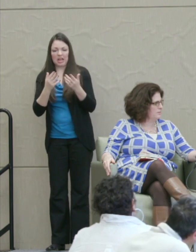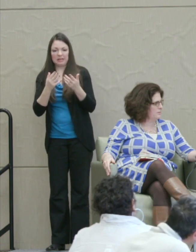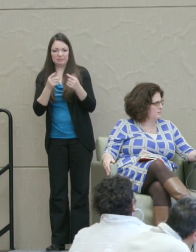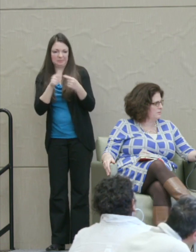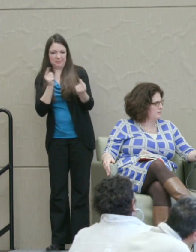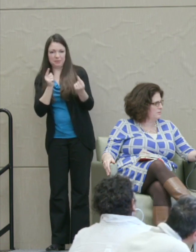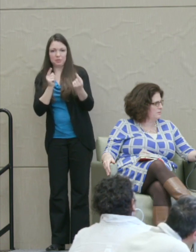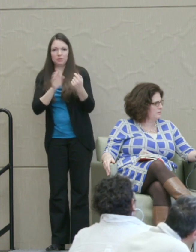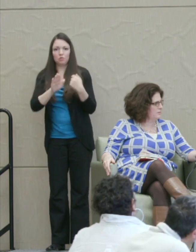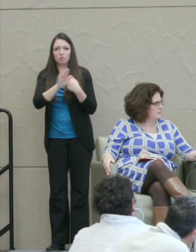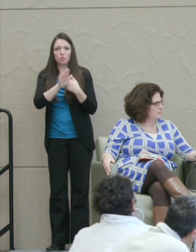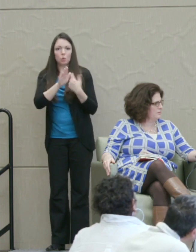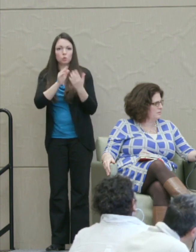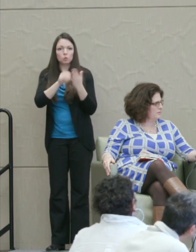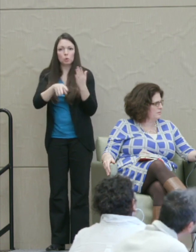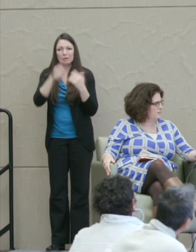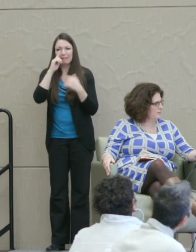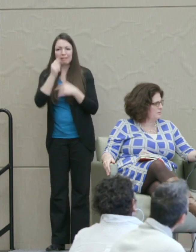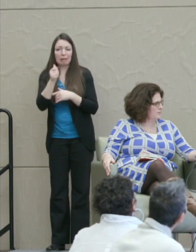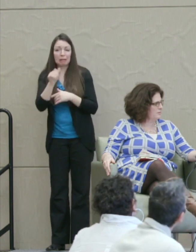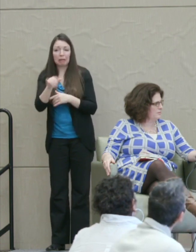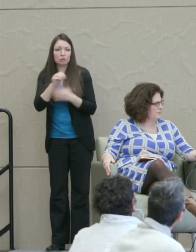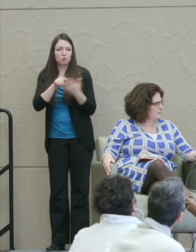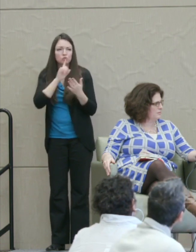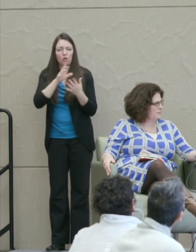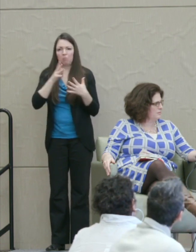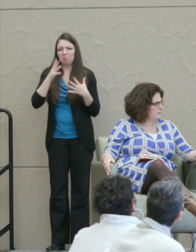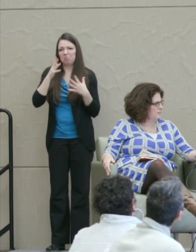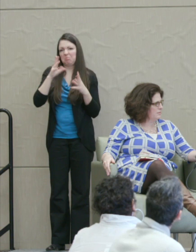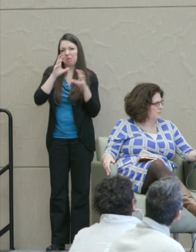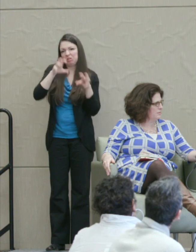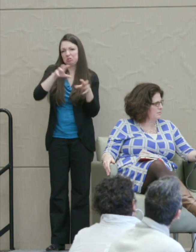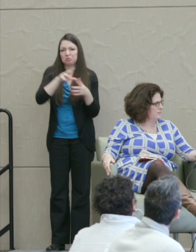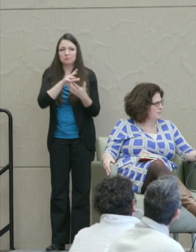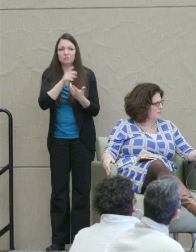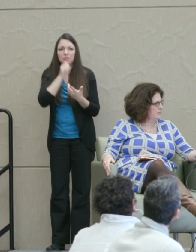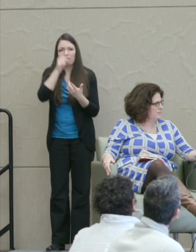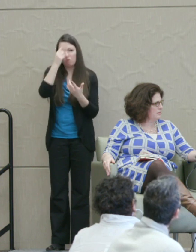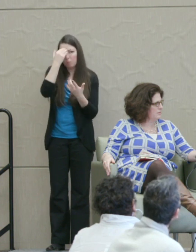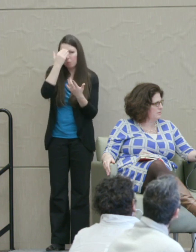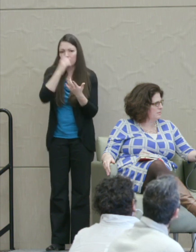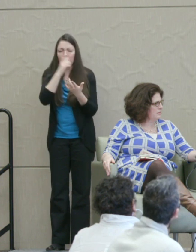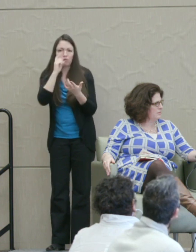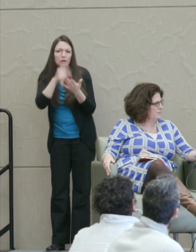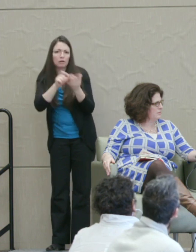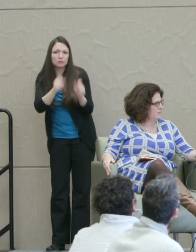think that gay students are just monsters that are unfamiliar and unrecognizable as human.